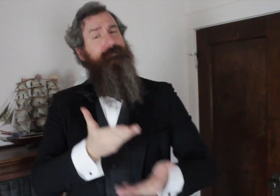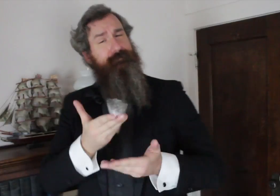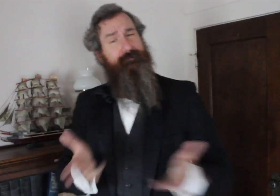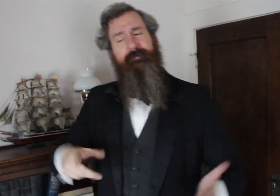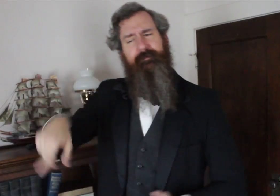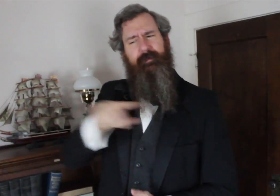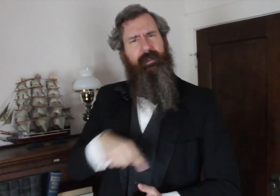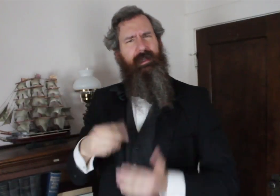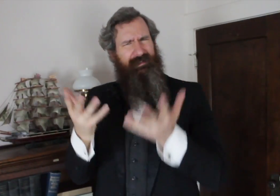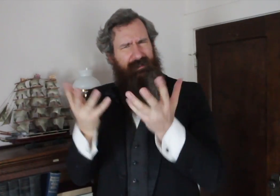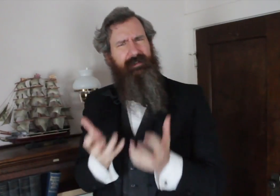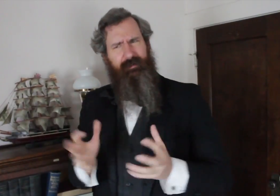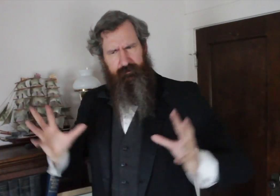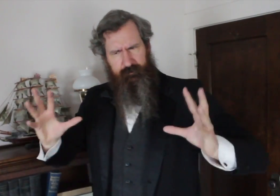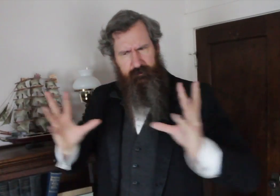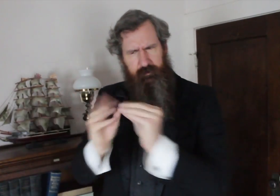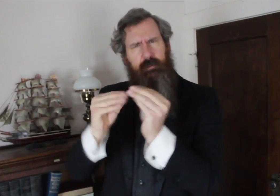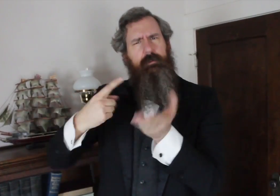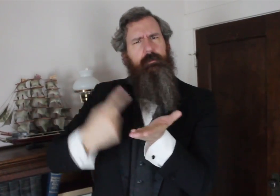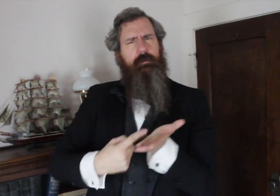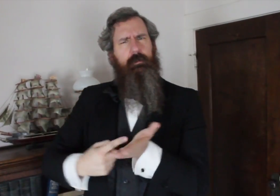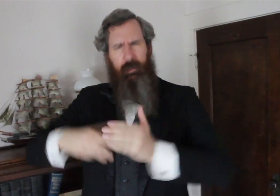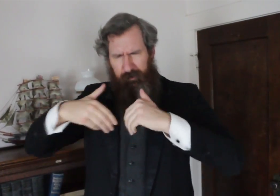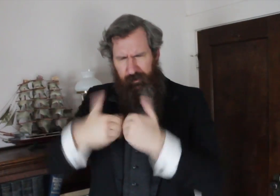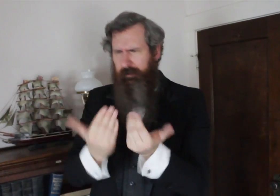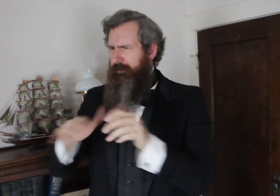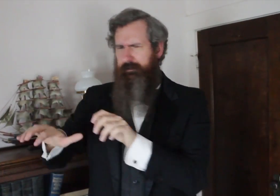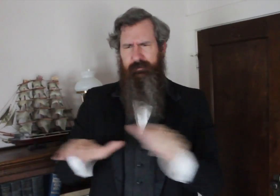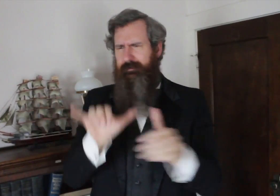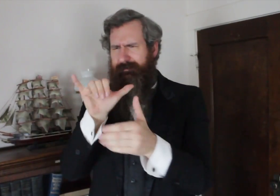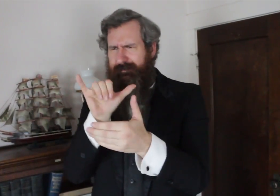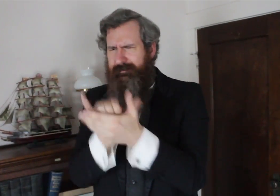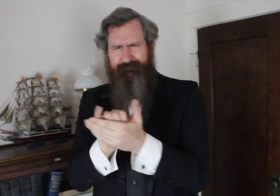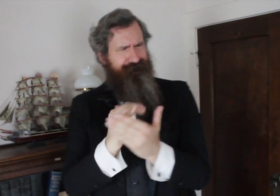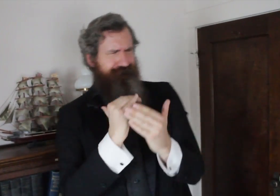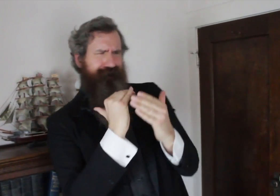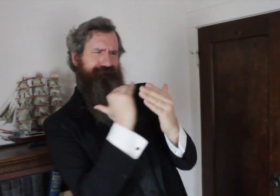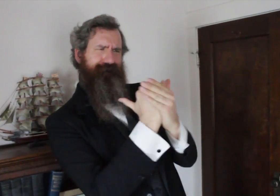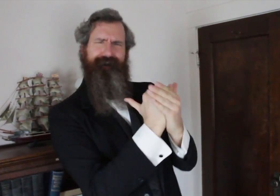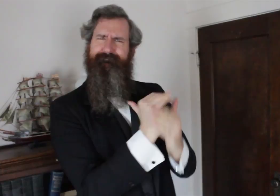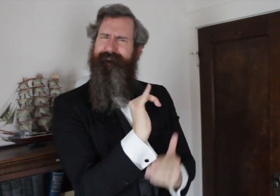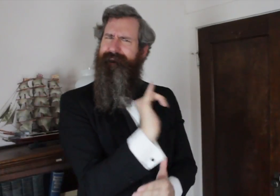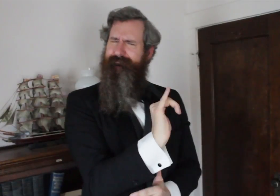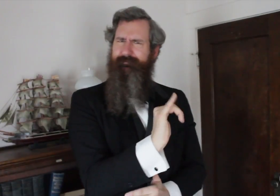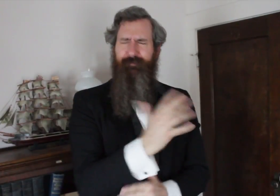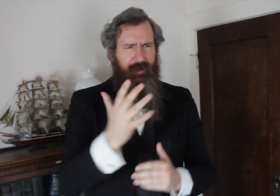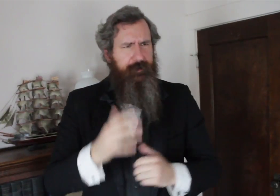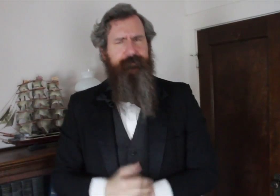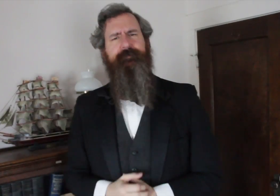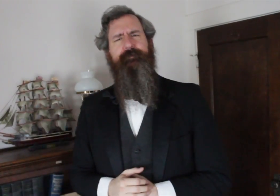They needed to gather and discuss solutions.